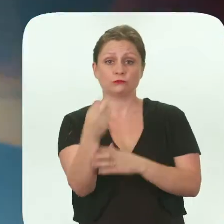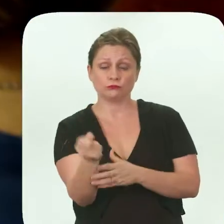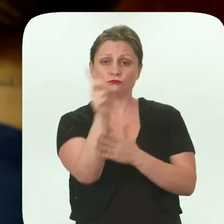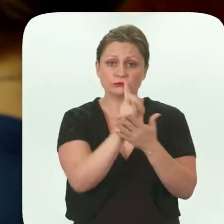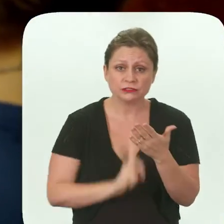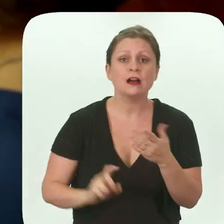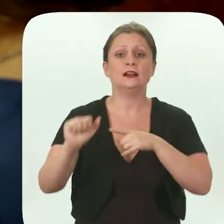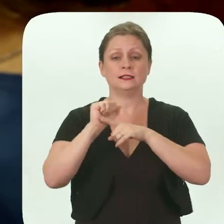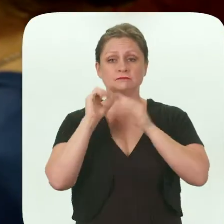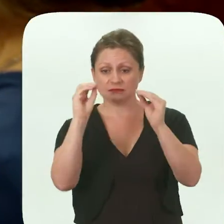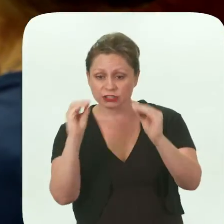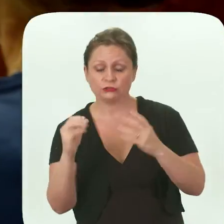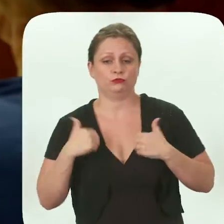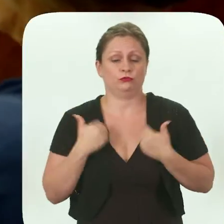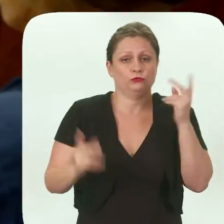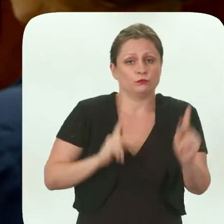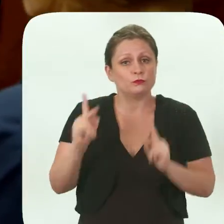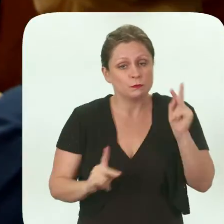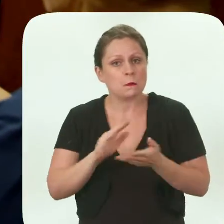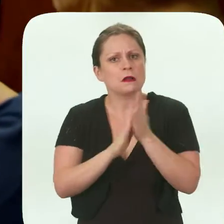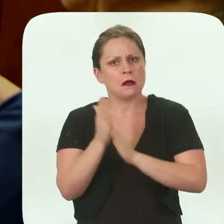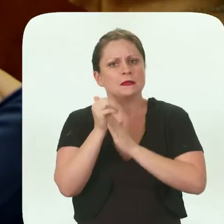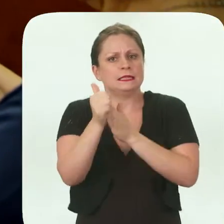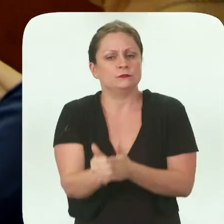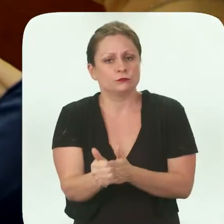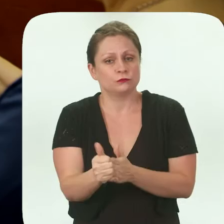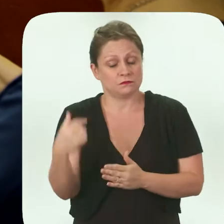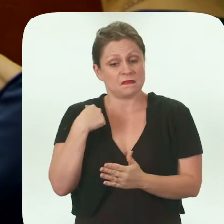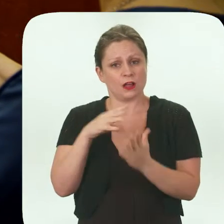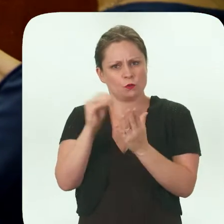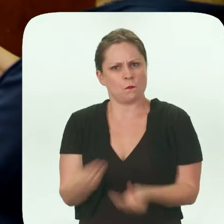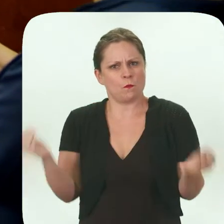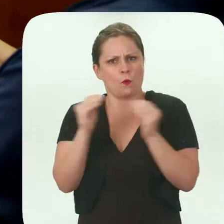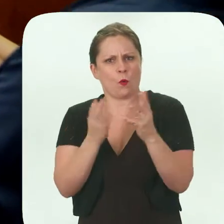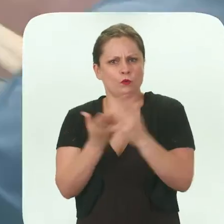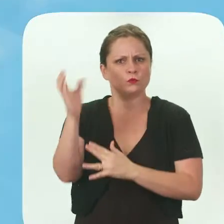to train young people to be leaders. And I honestly have learned more through the Community Leadership Academy